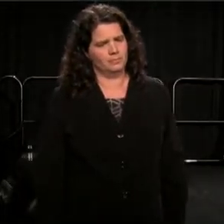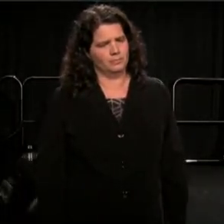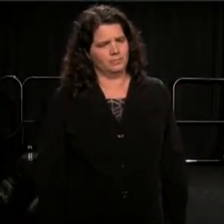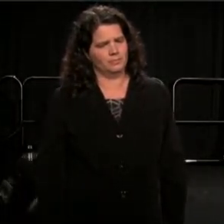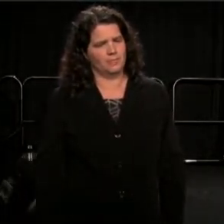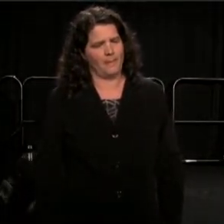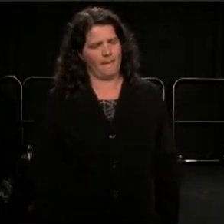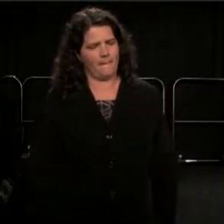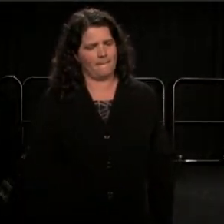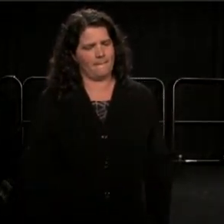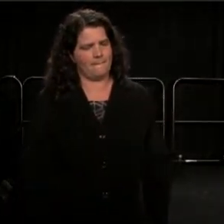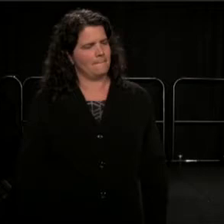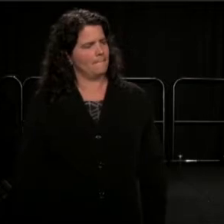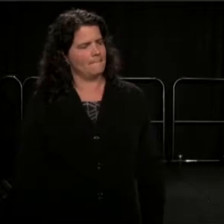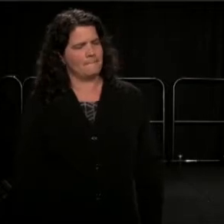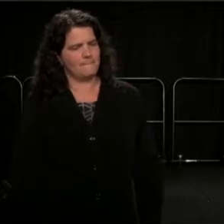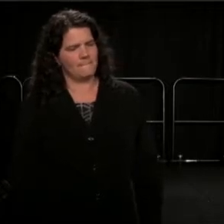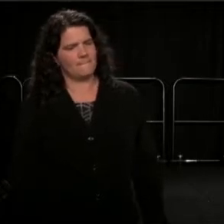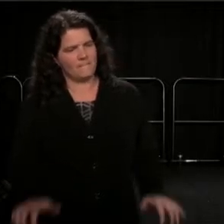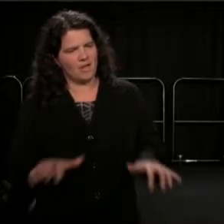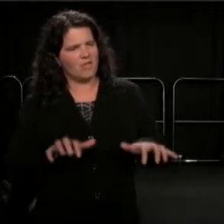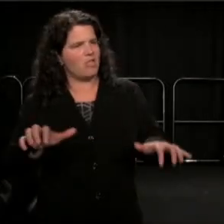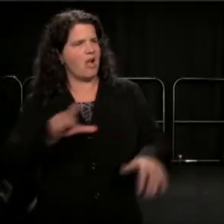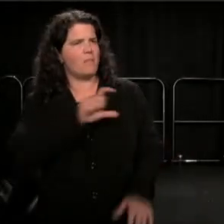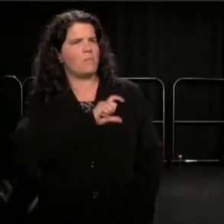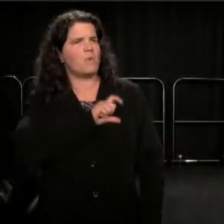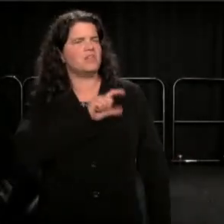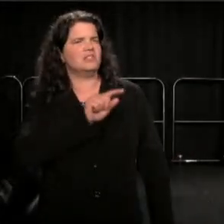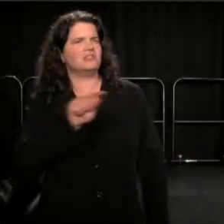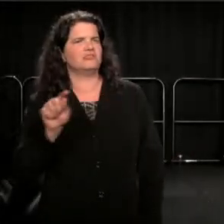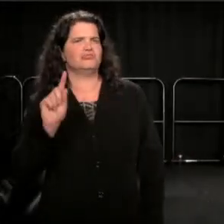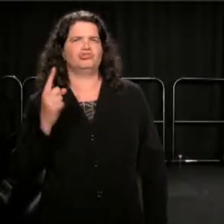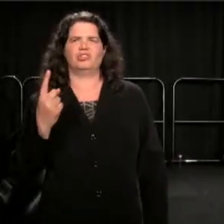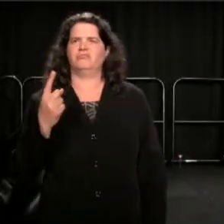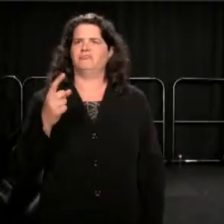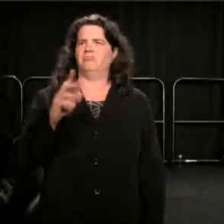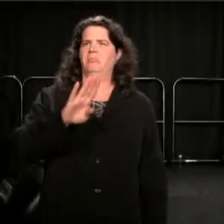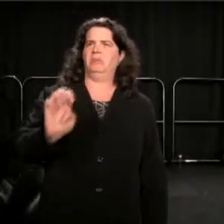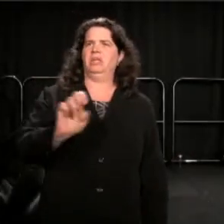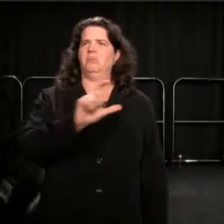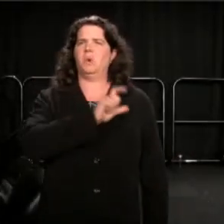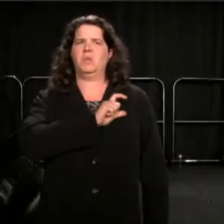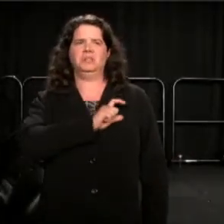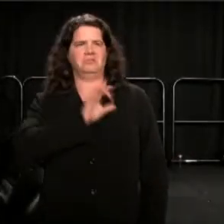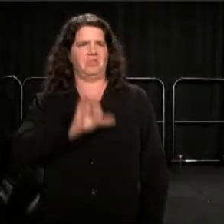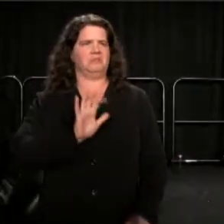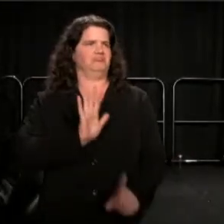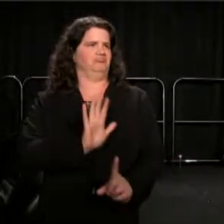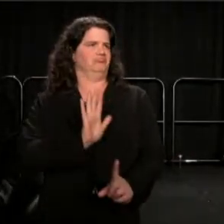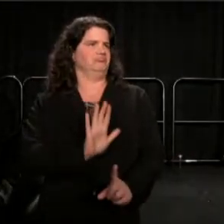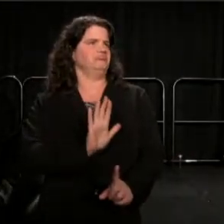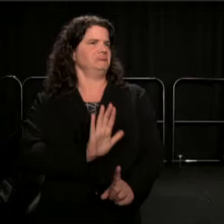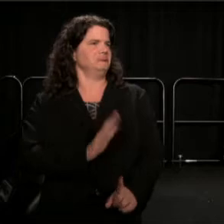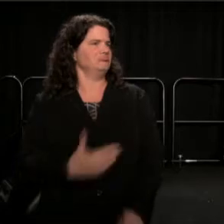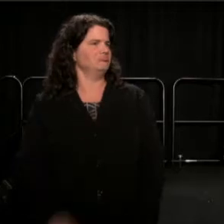There's a whole lot of police out here just being police, being what they do. Be smart.